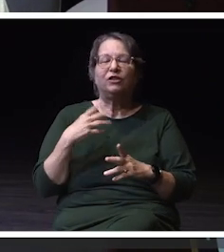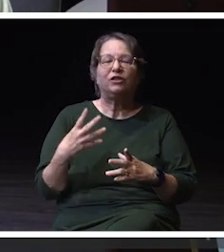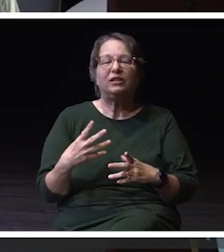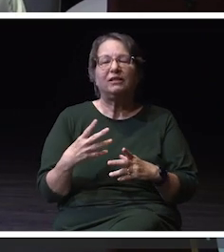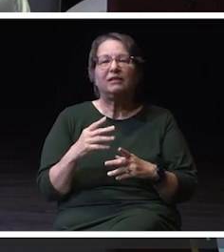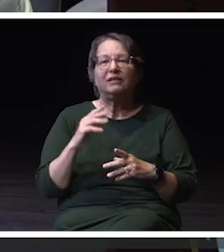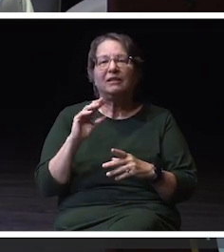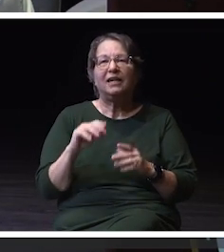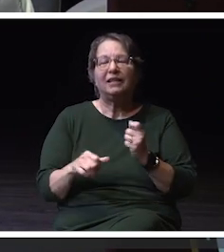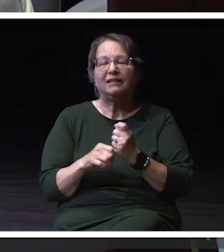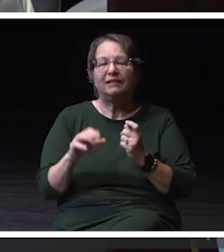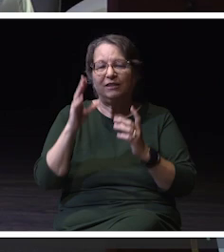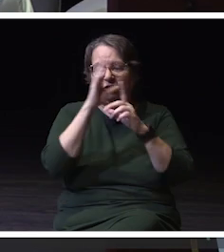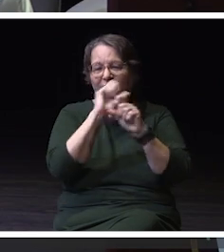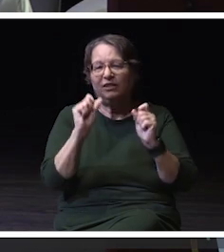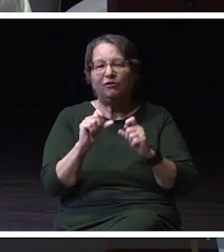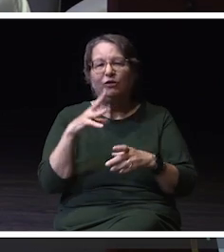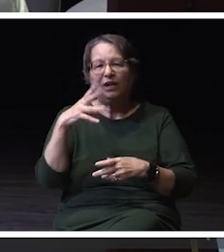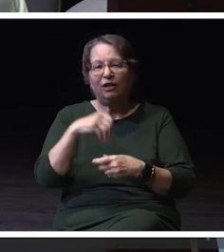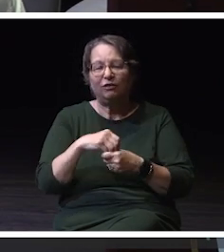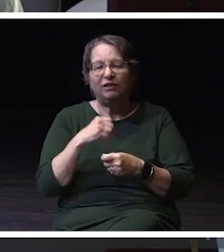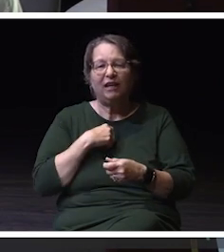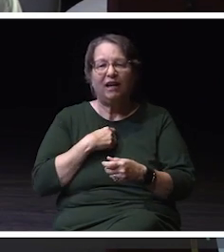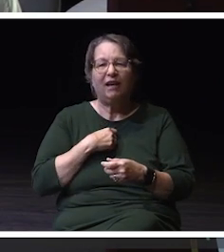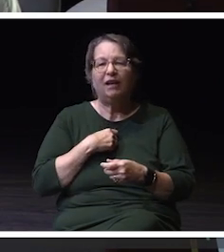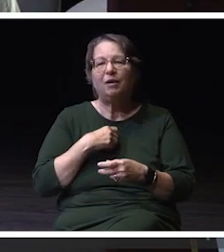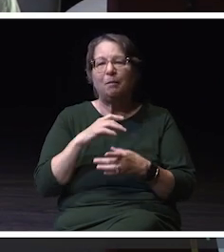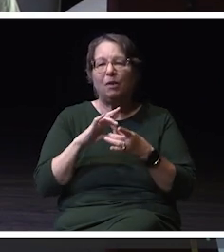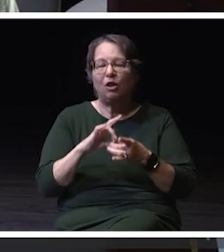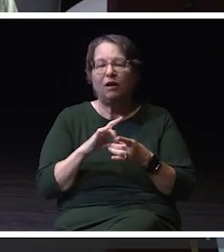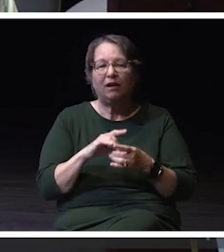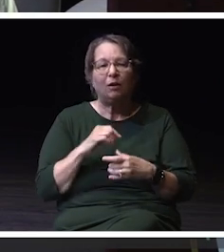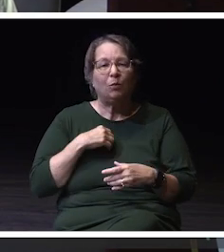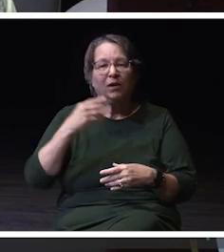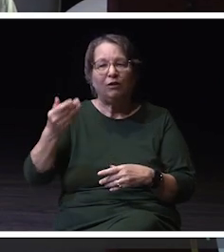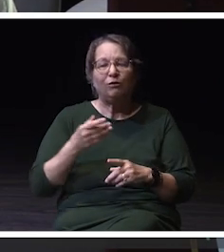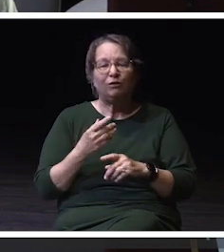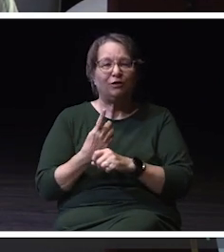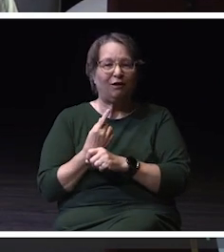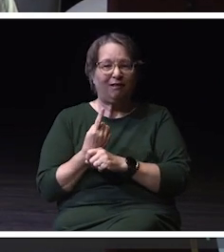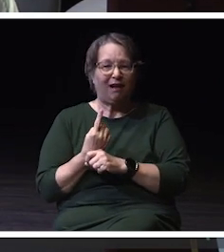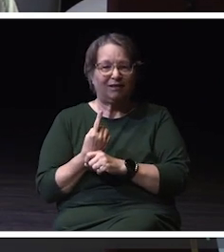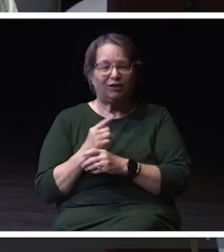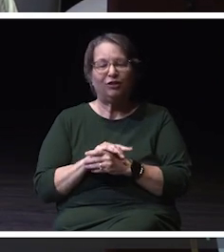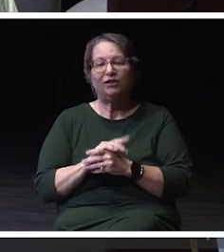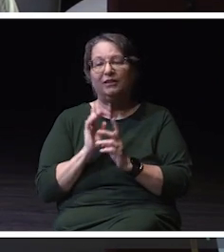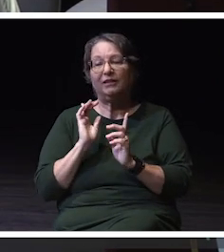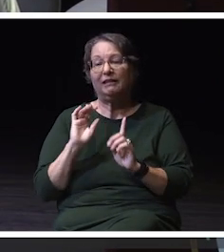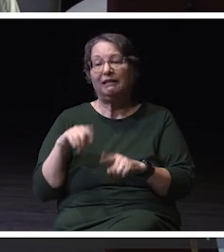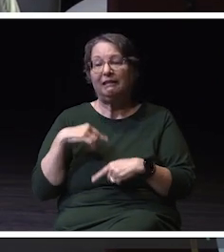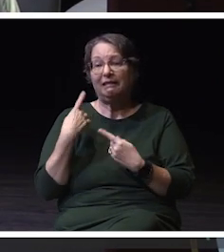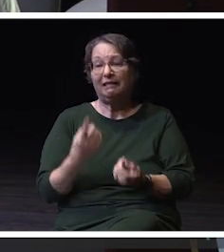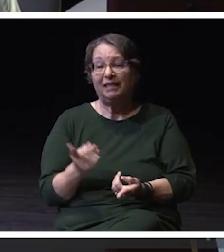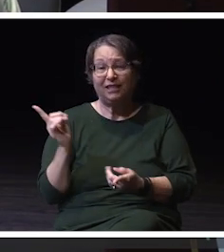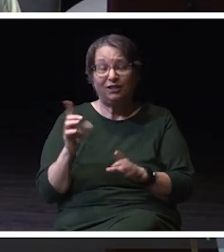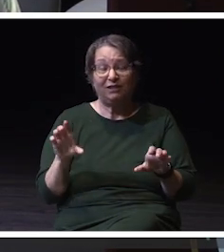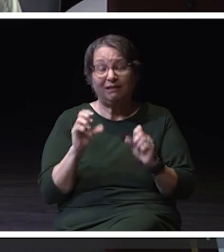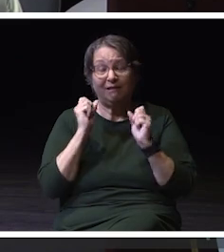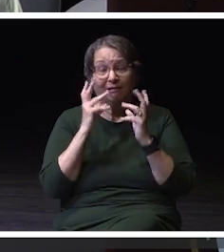You may remember that we introduced Anneka at last year's opening celebration, and since then we have accomplished quite a bit and she'll talk about some of that.